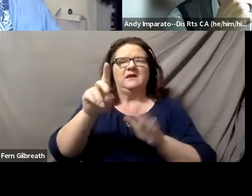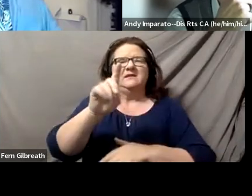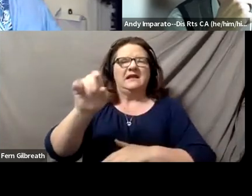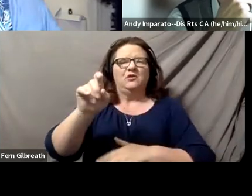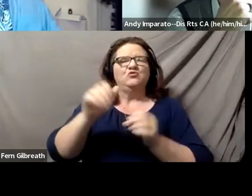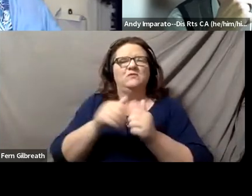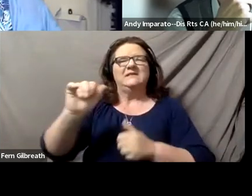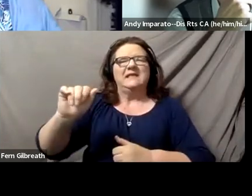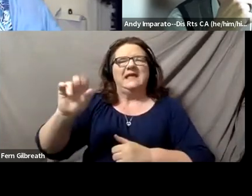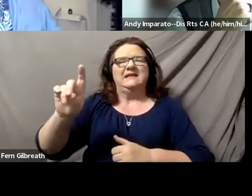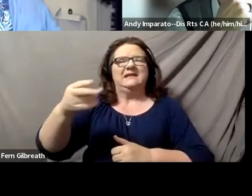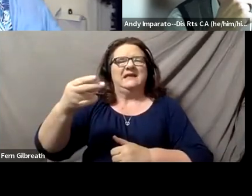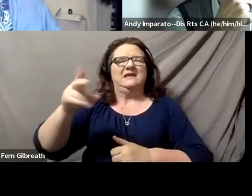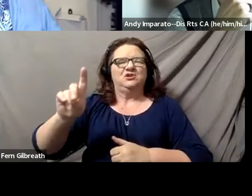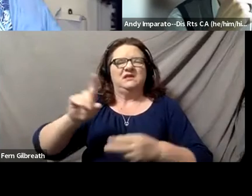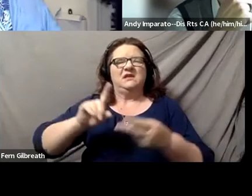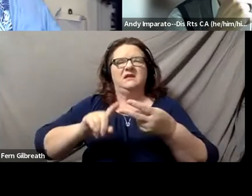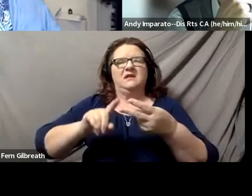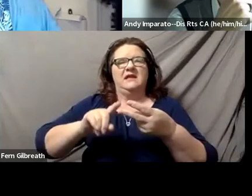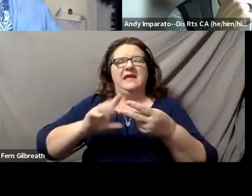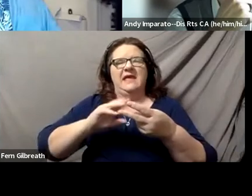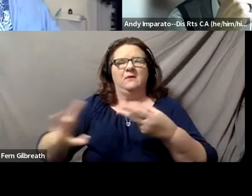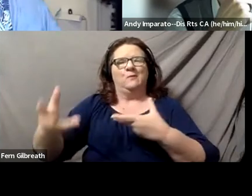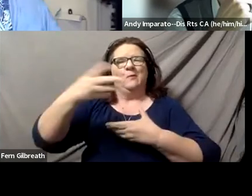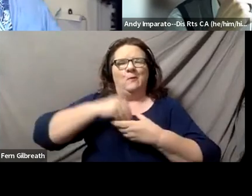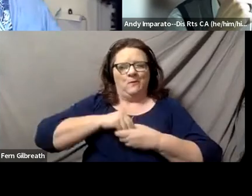and generalized anxiety disorder,